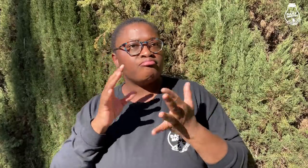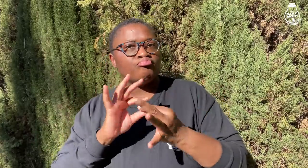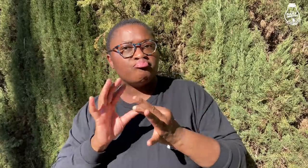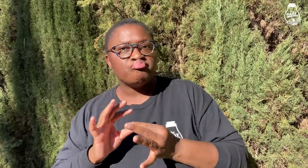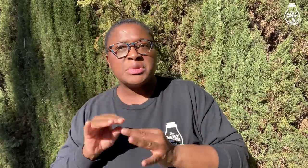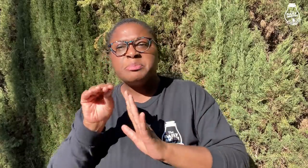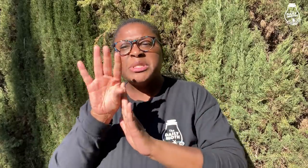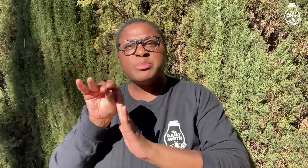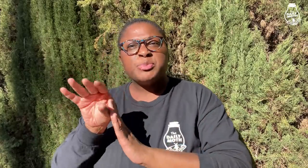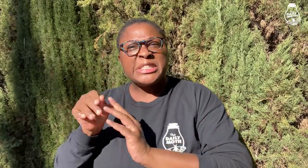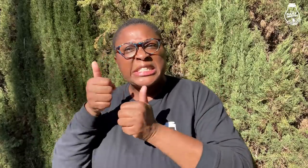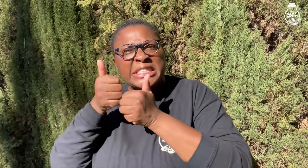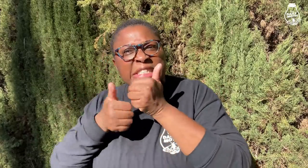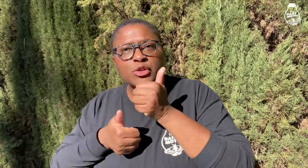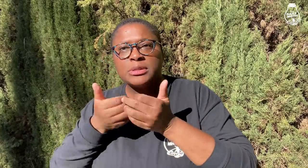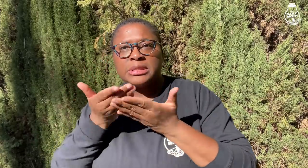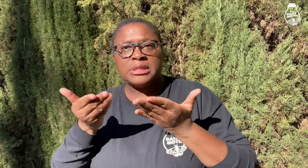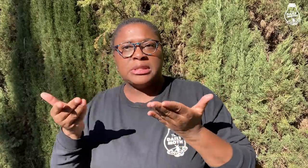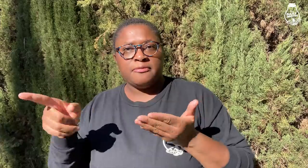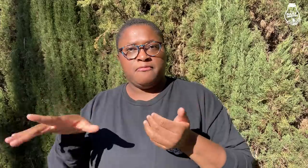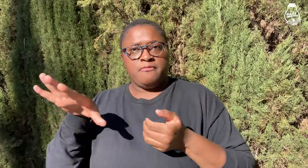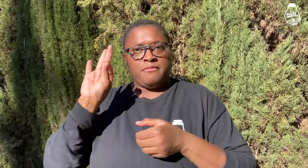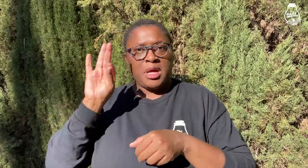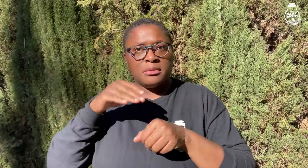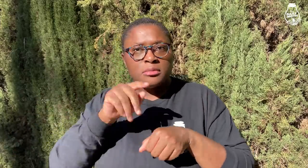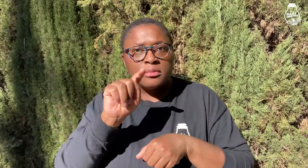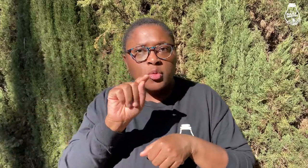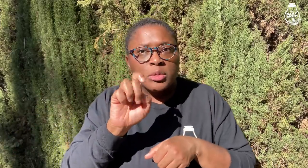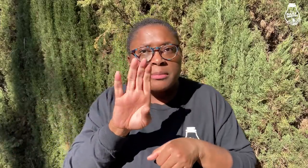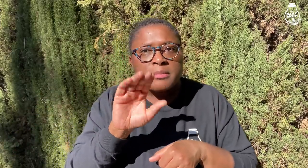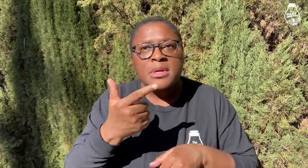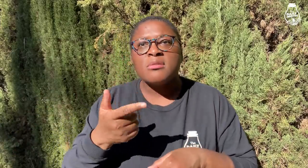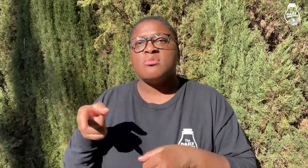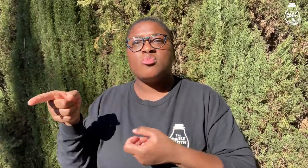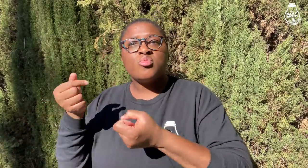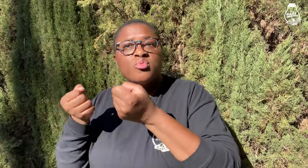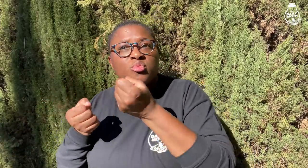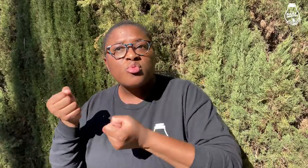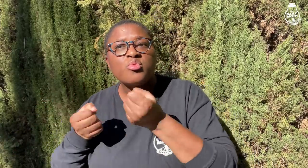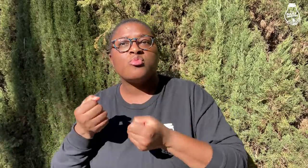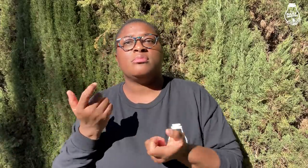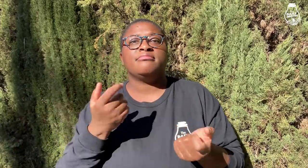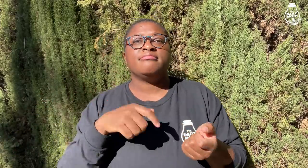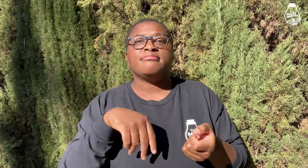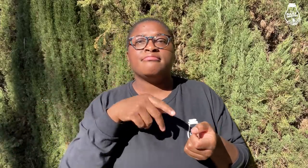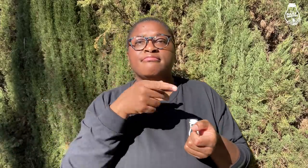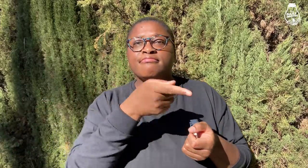She showed pictures of every object found in the tote bag and in the car.